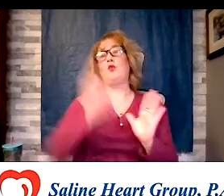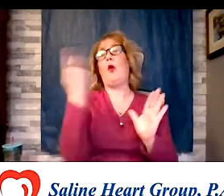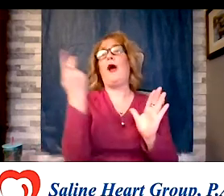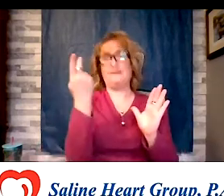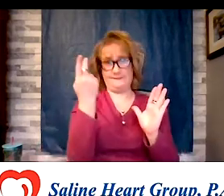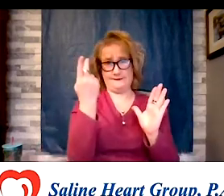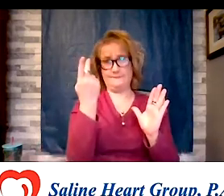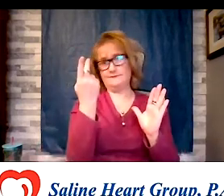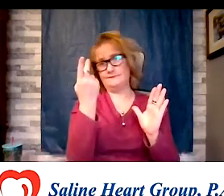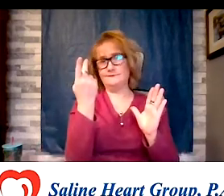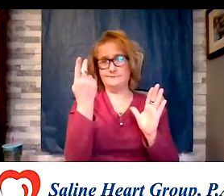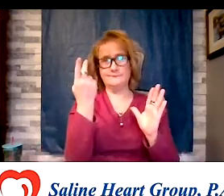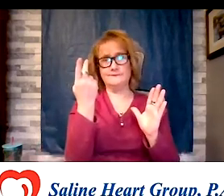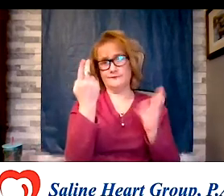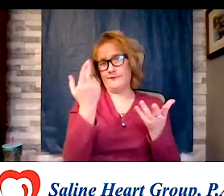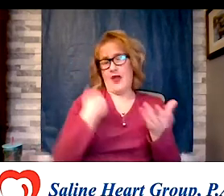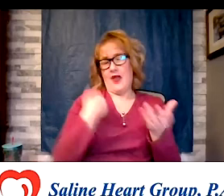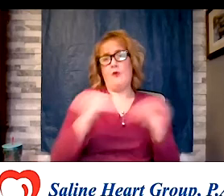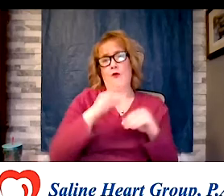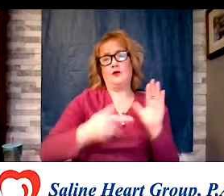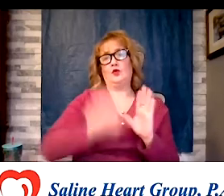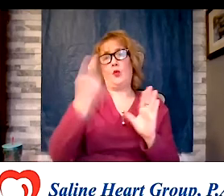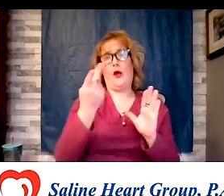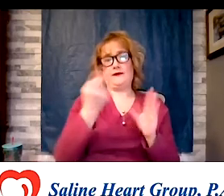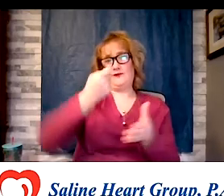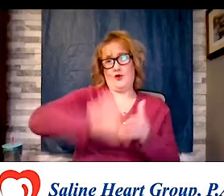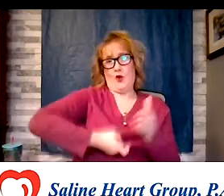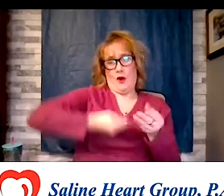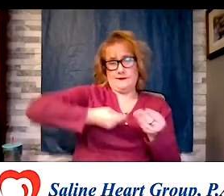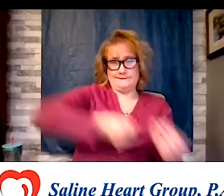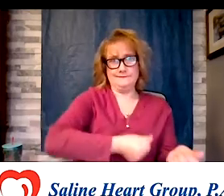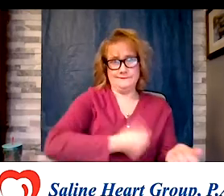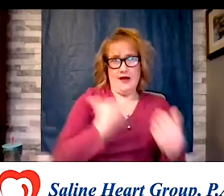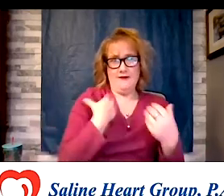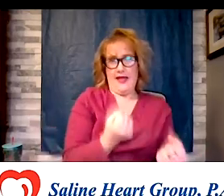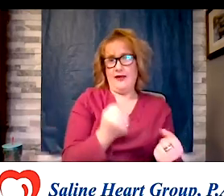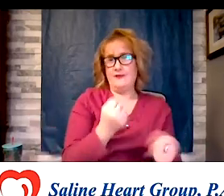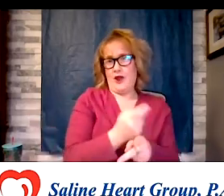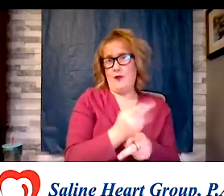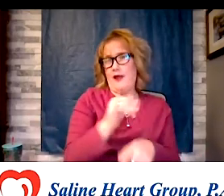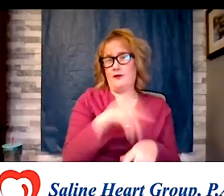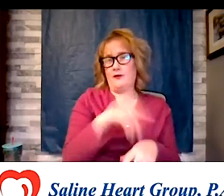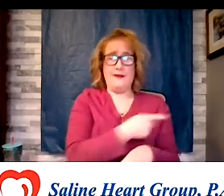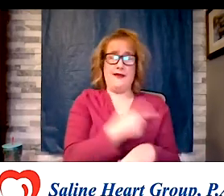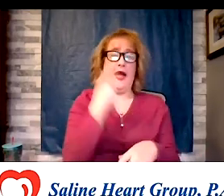than twice the cost of healthcare of other patients I suspect it's more than that.